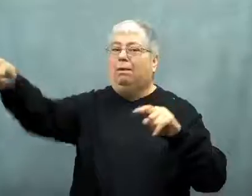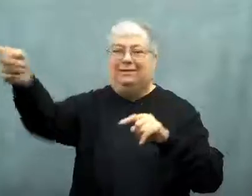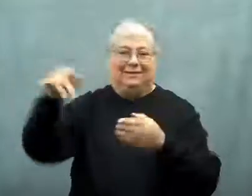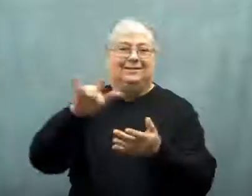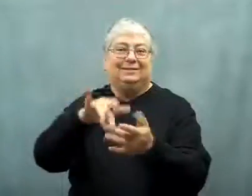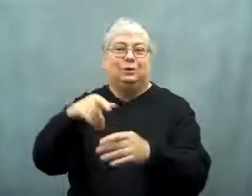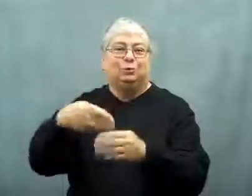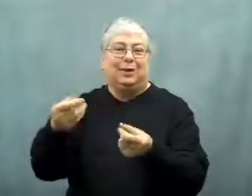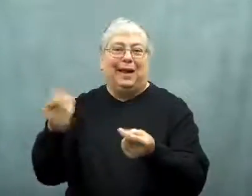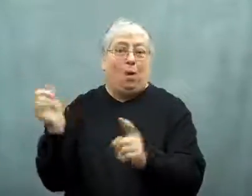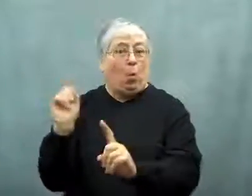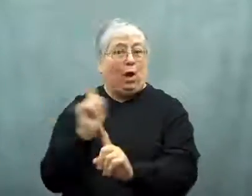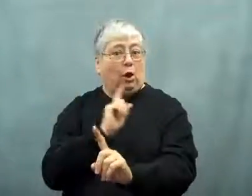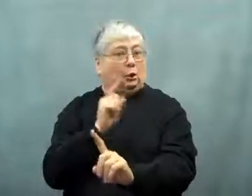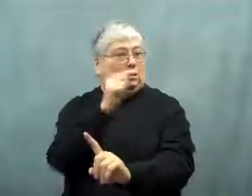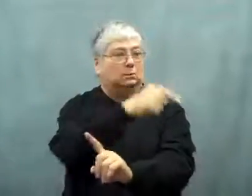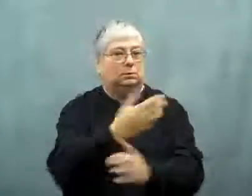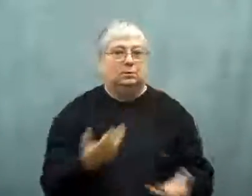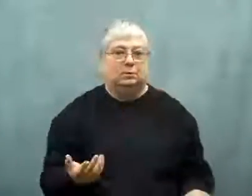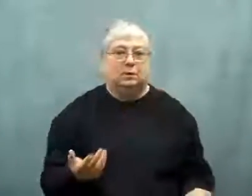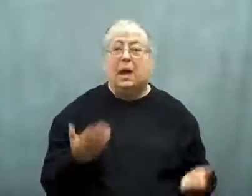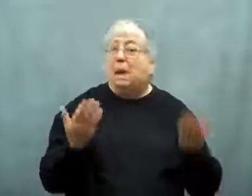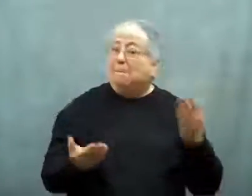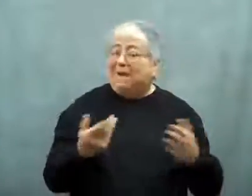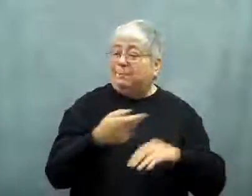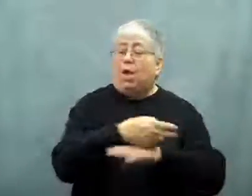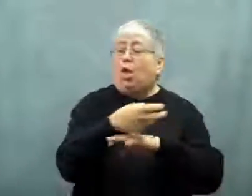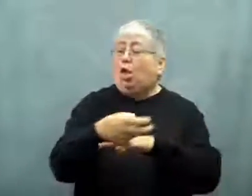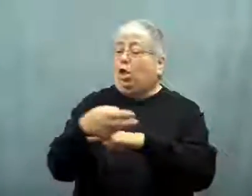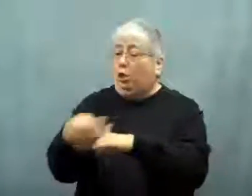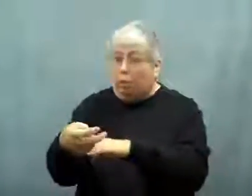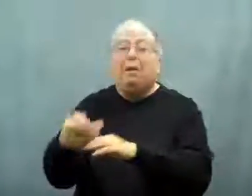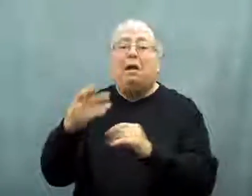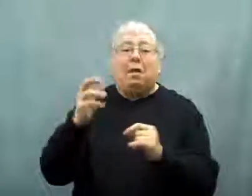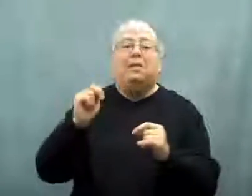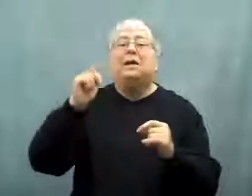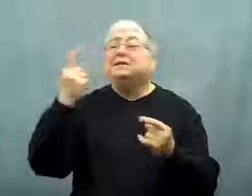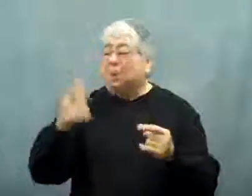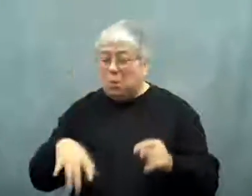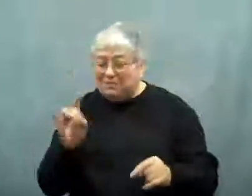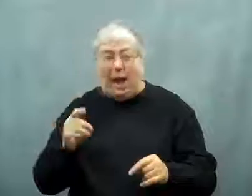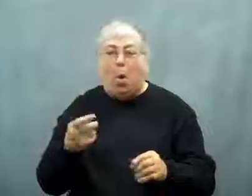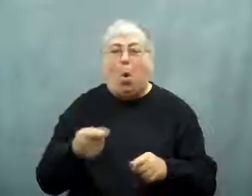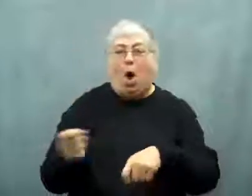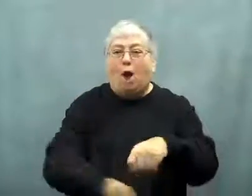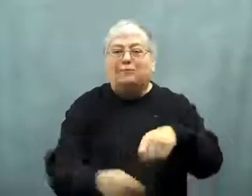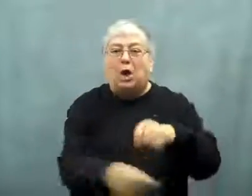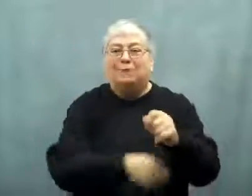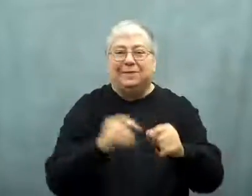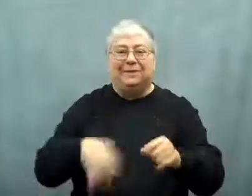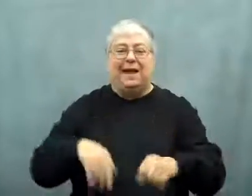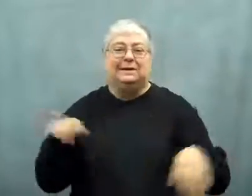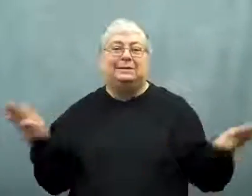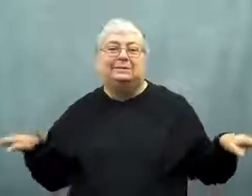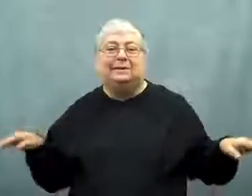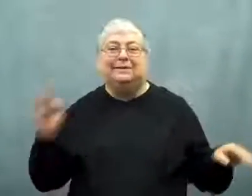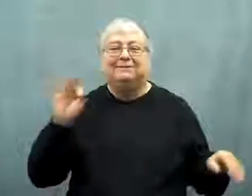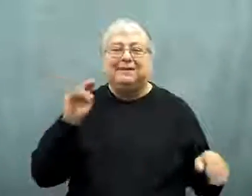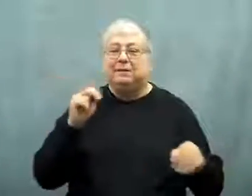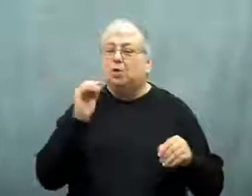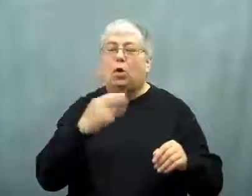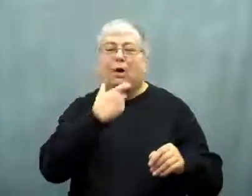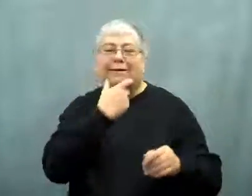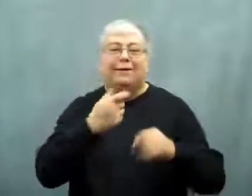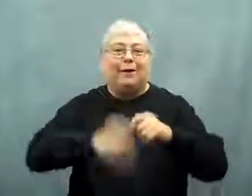They land on shore, but who knows where they came from?